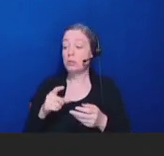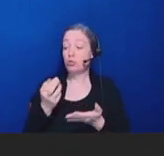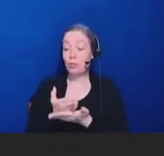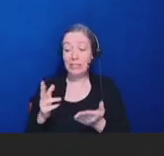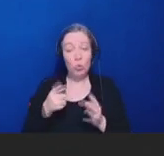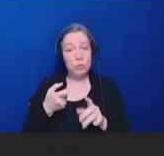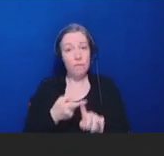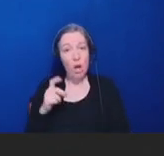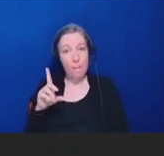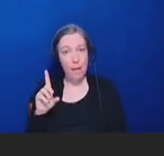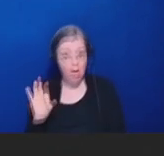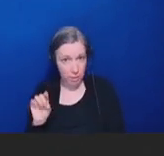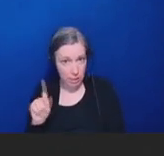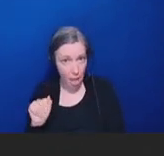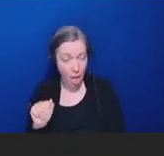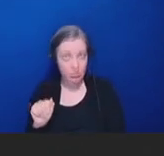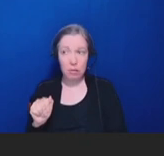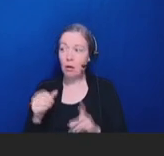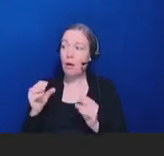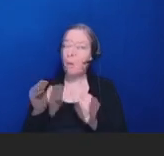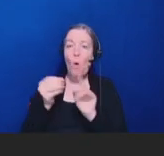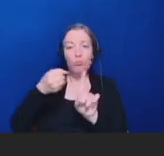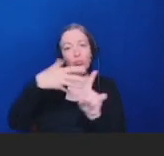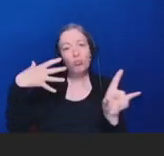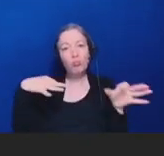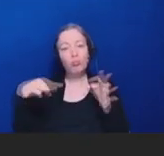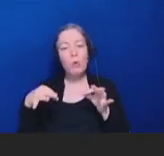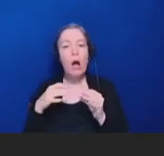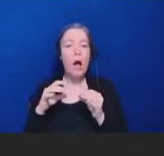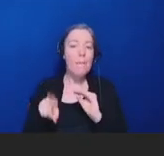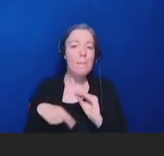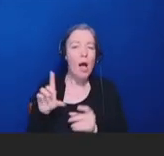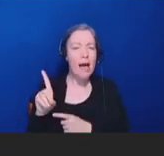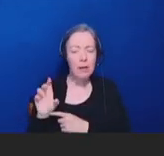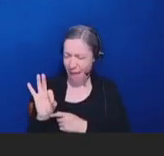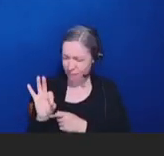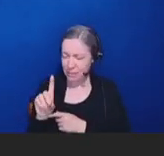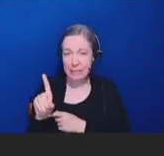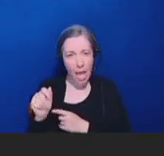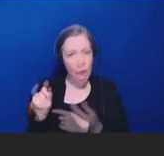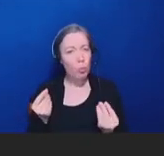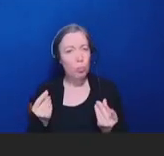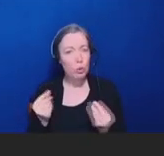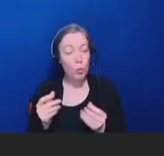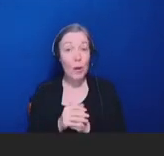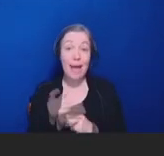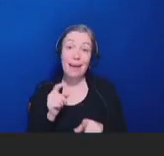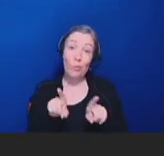most importantly, some basic tools to help stop the spread of misinformation, including